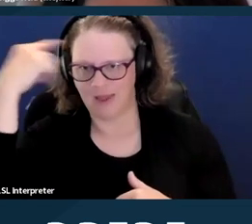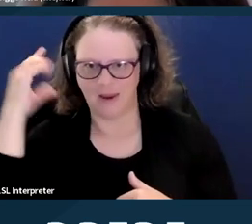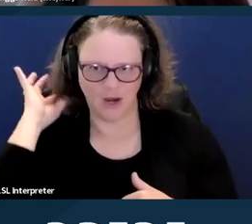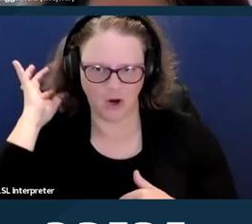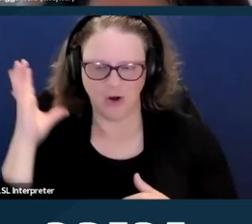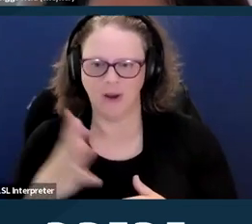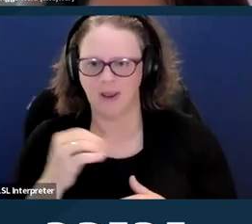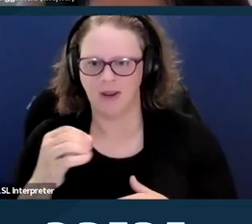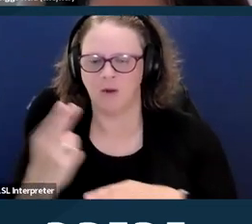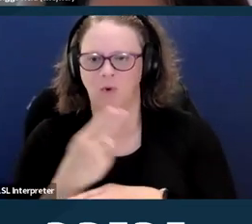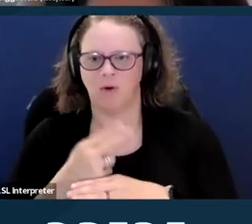and I have a white background.